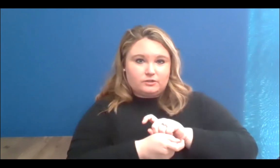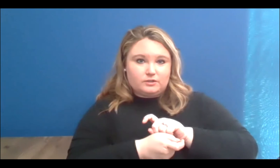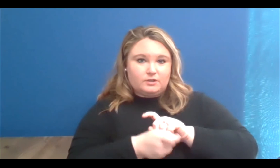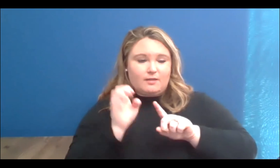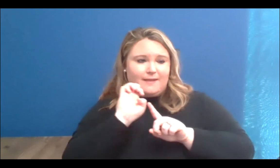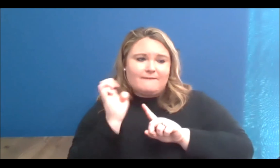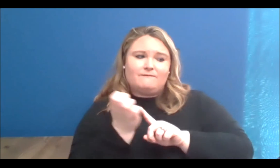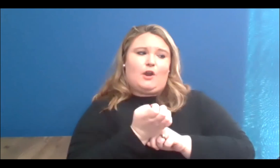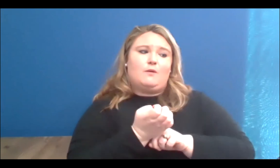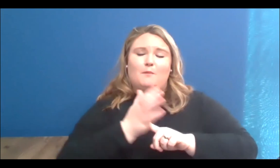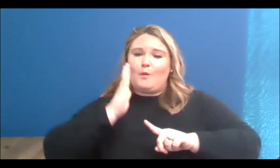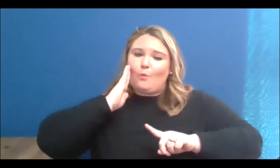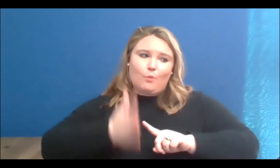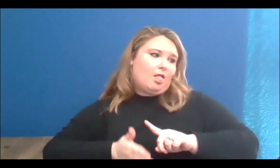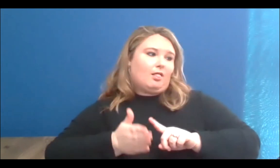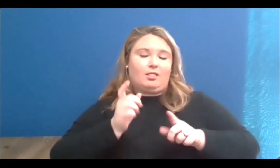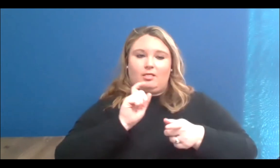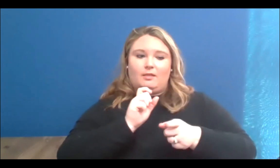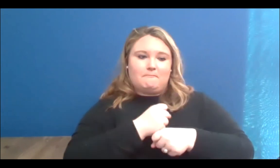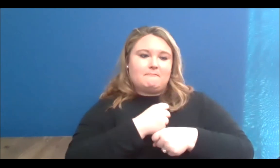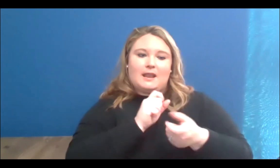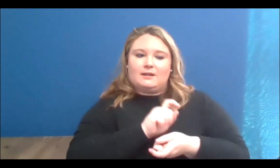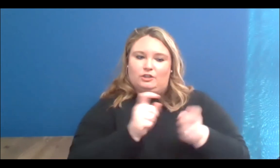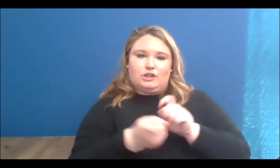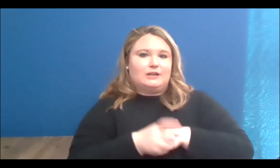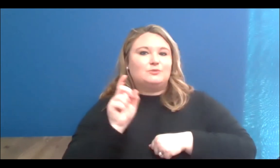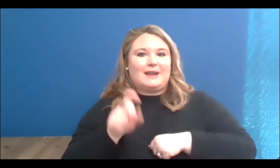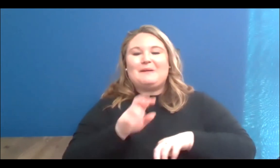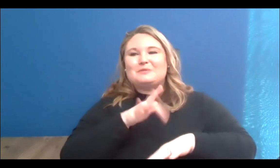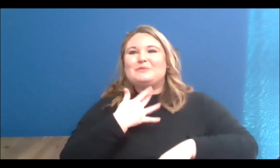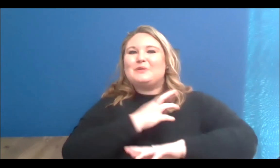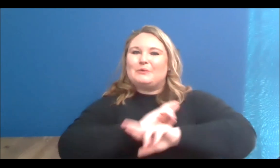changes take place and we just have to be ready for it, so I think, Syrus, your